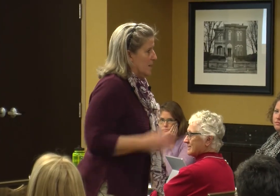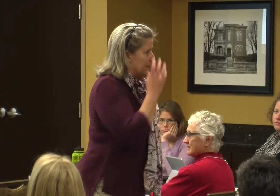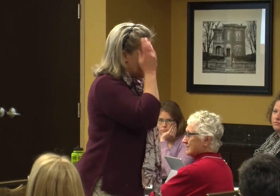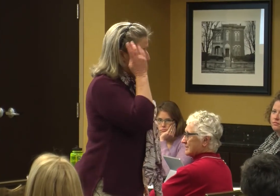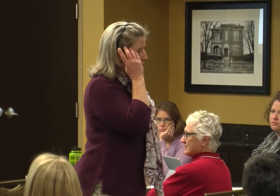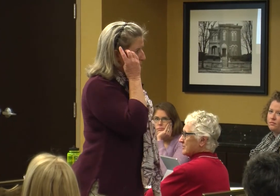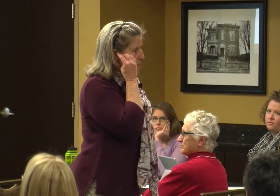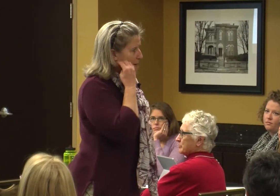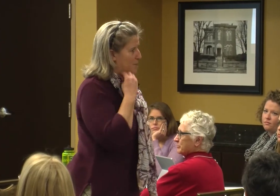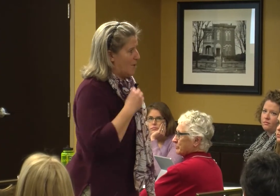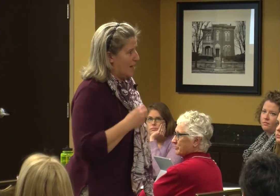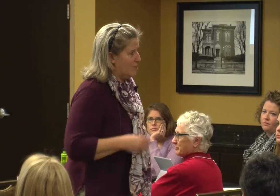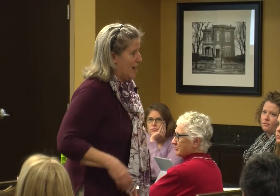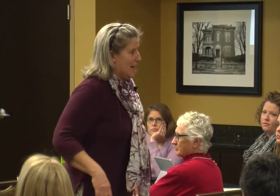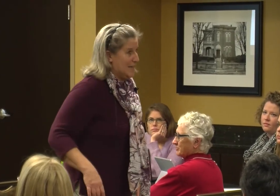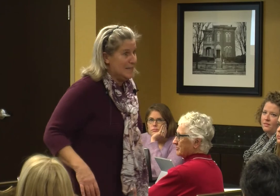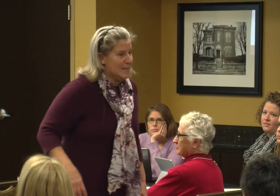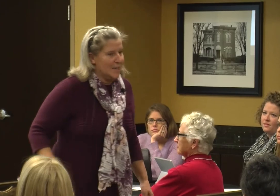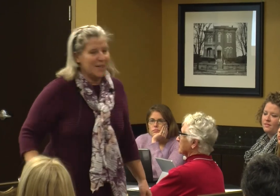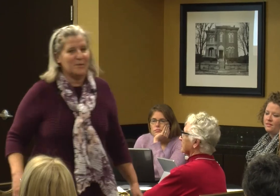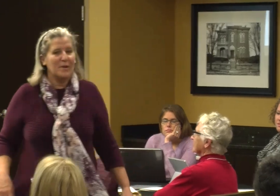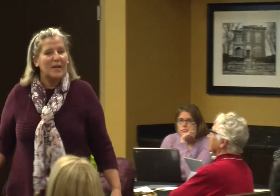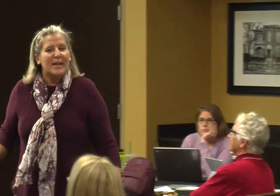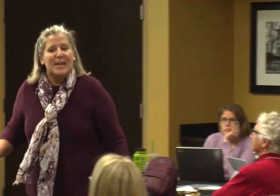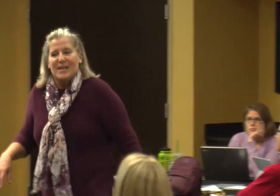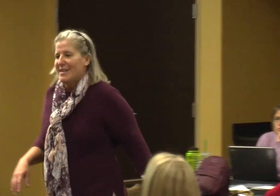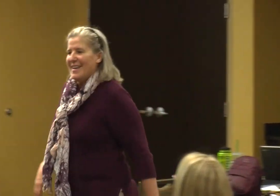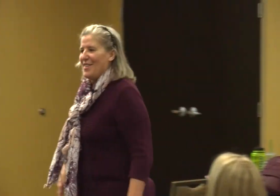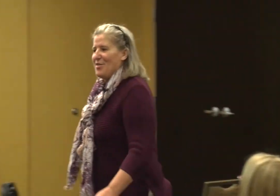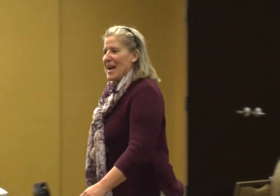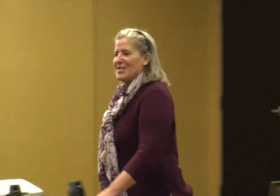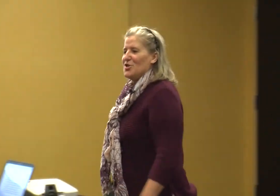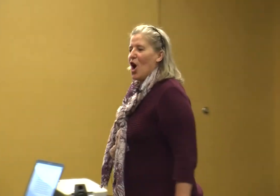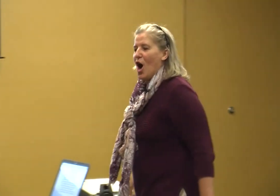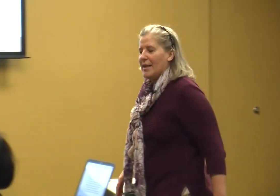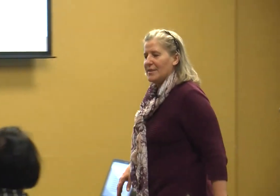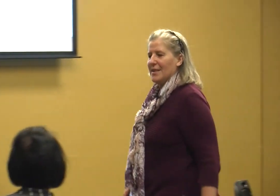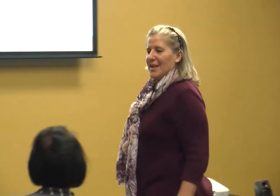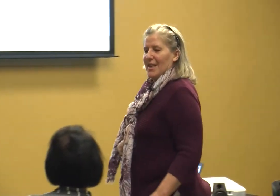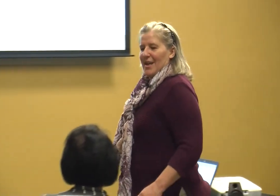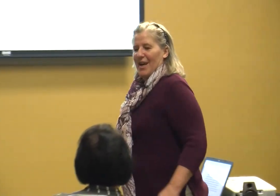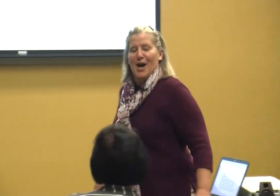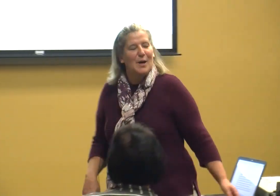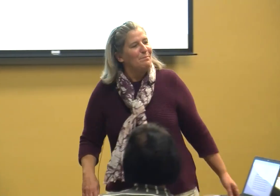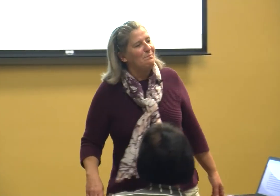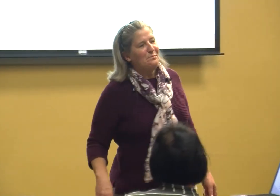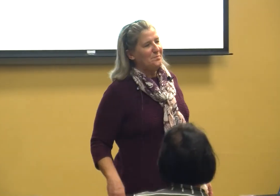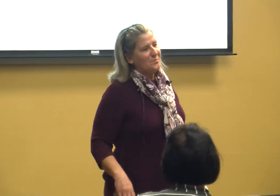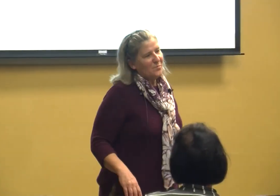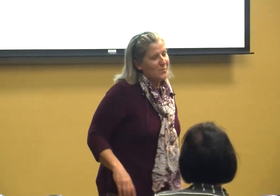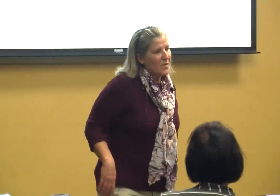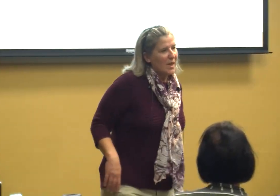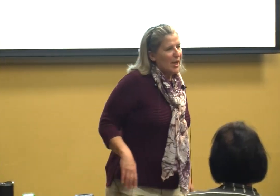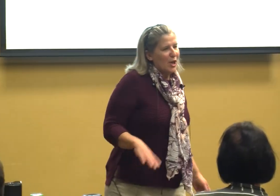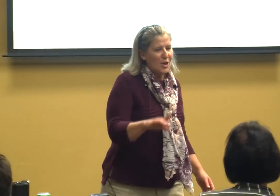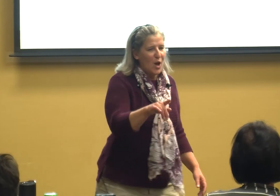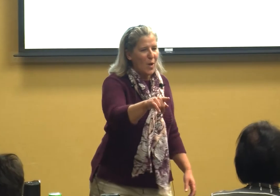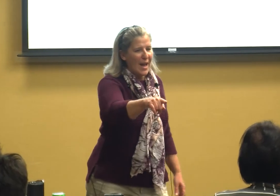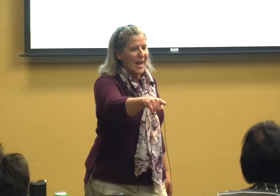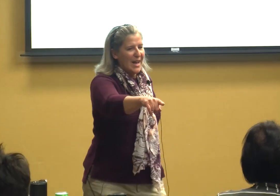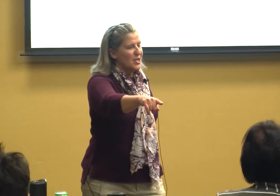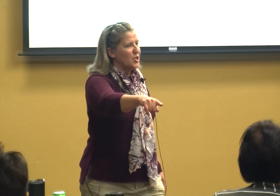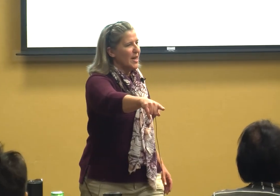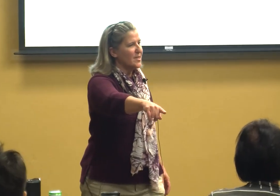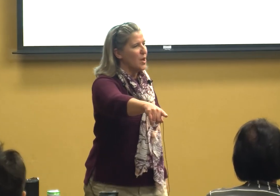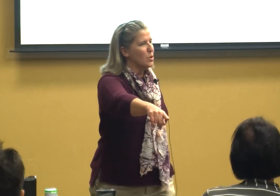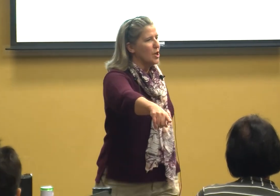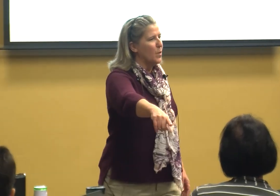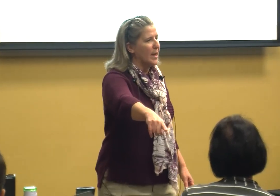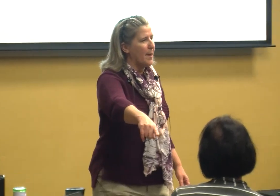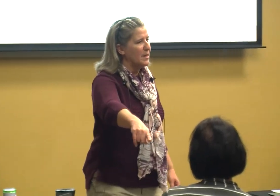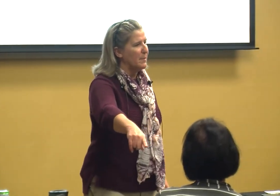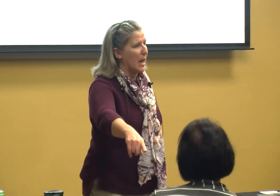is that a paint slip you got in your head that's not you know she has no clue what happened to me